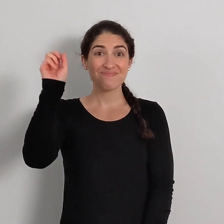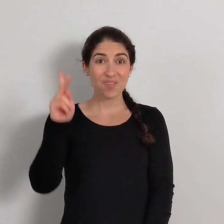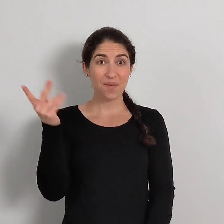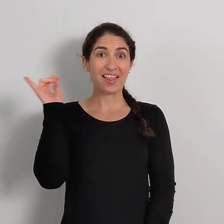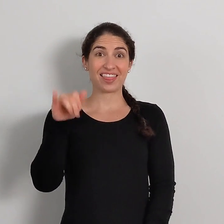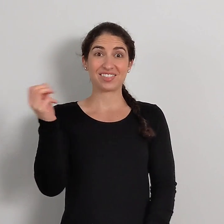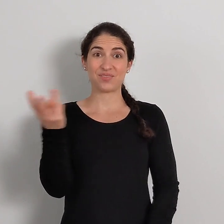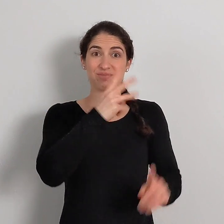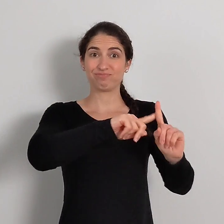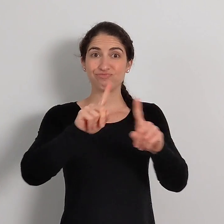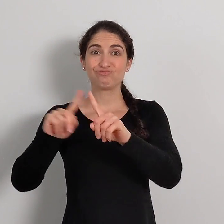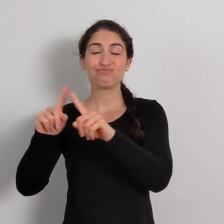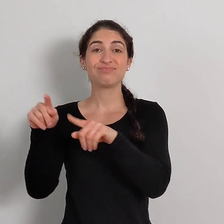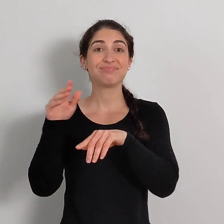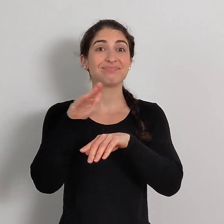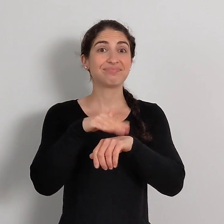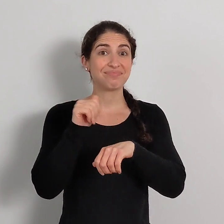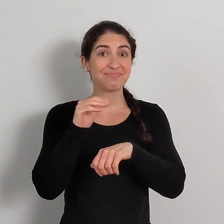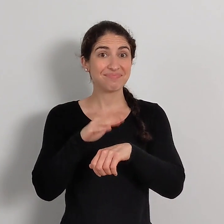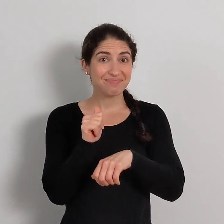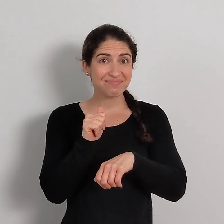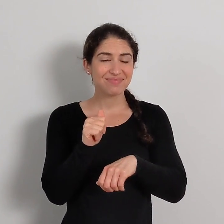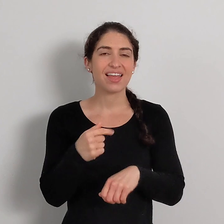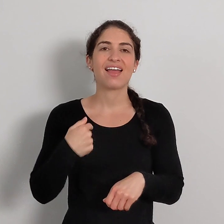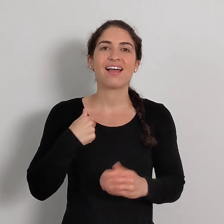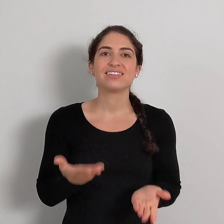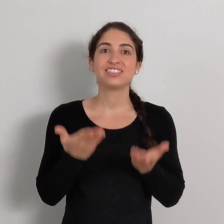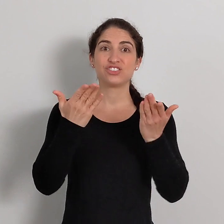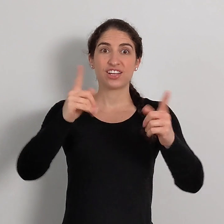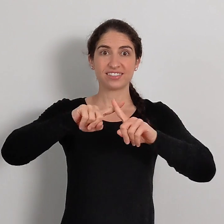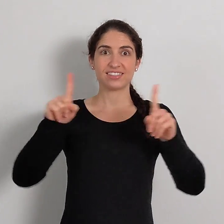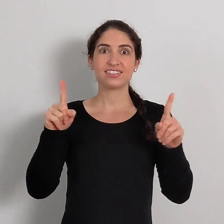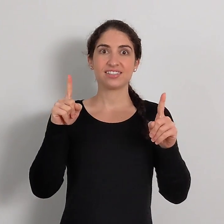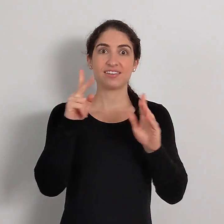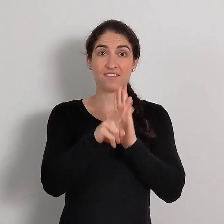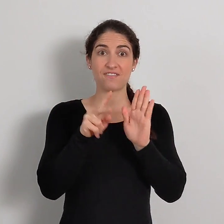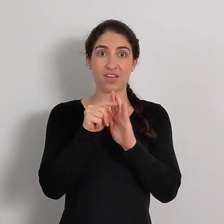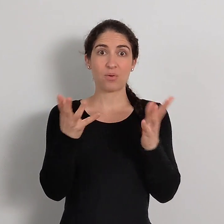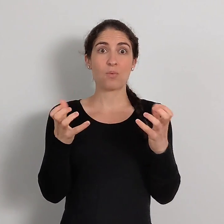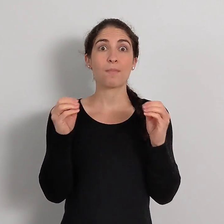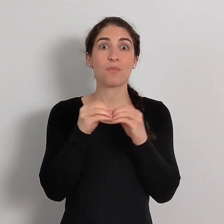Okay, that's a few different pets! I suggest a different video if you want